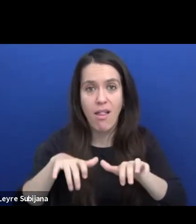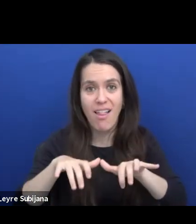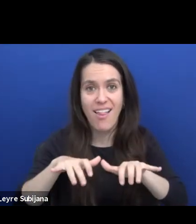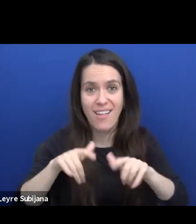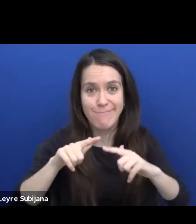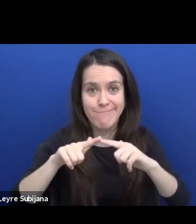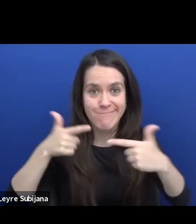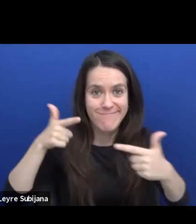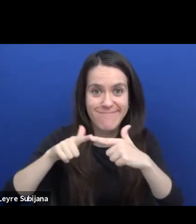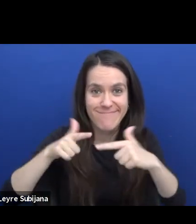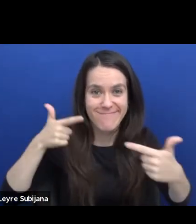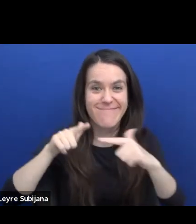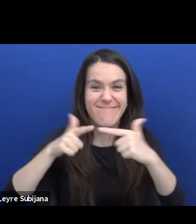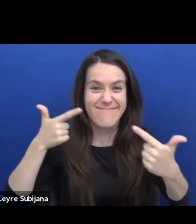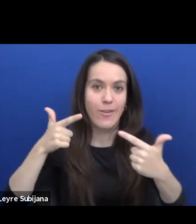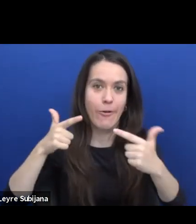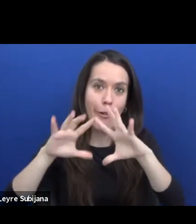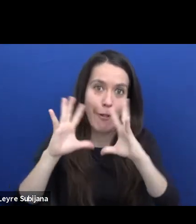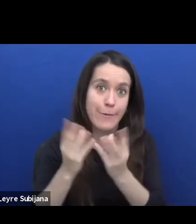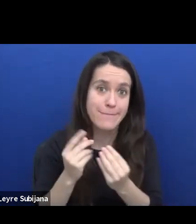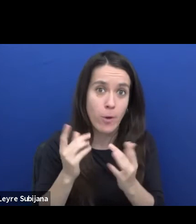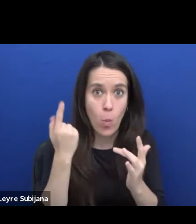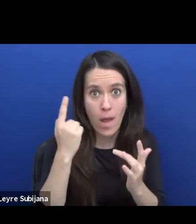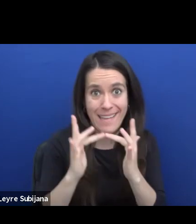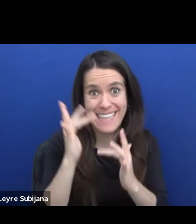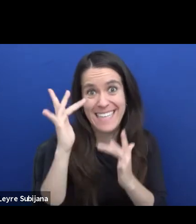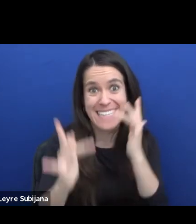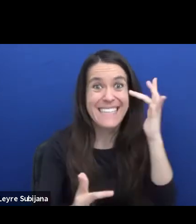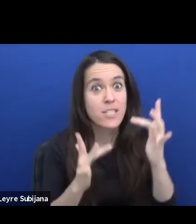So, that's always problematic because you know,